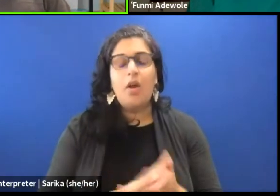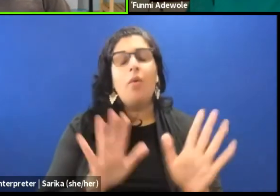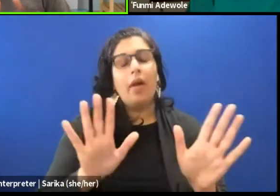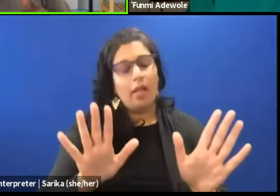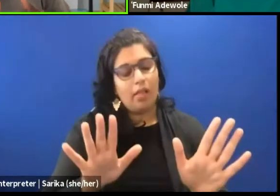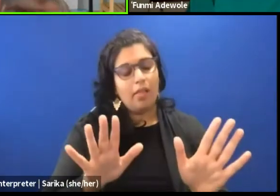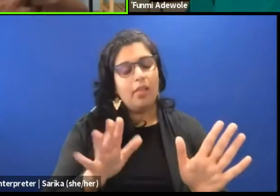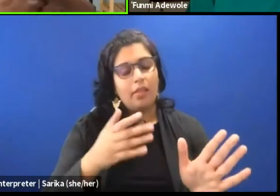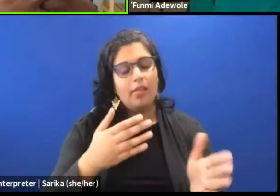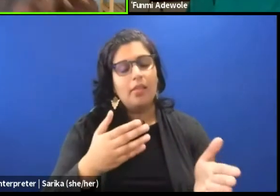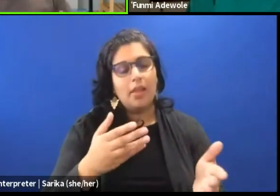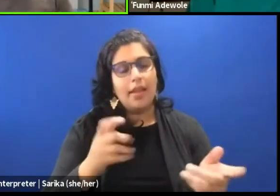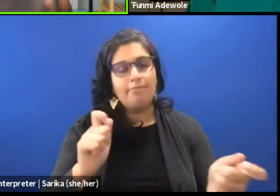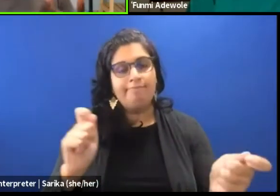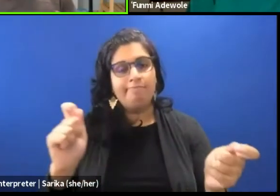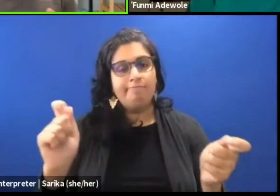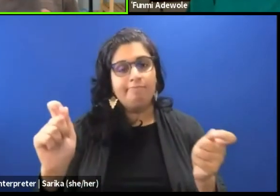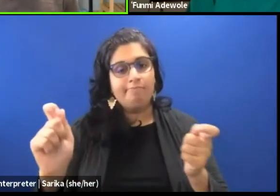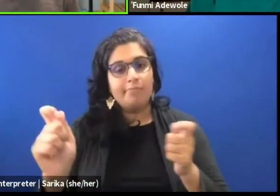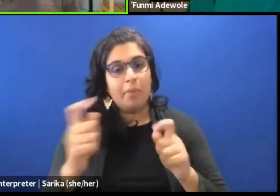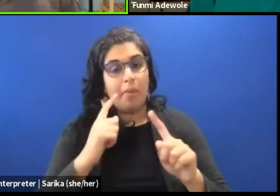but there is so much attention on Western canons,